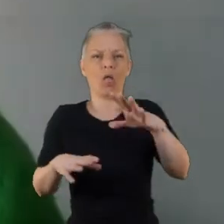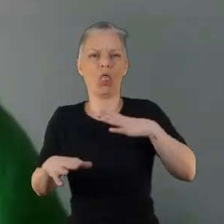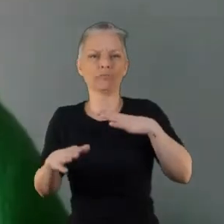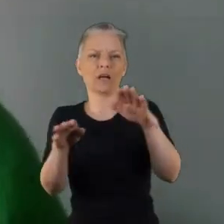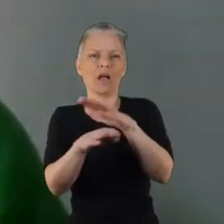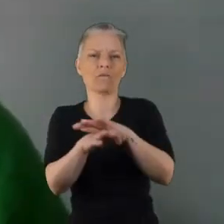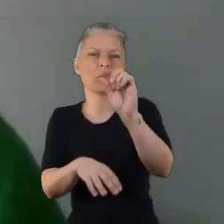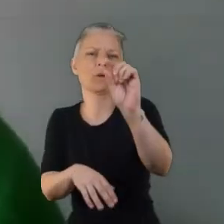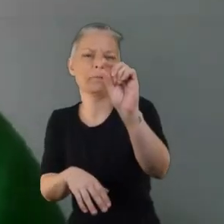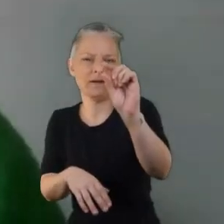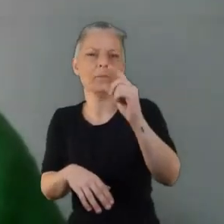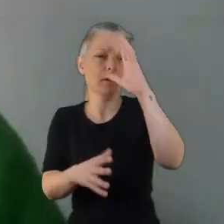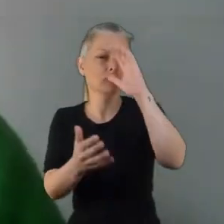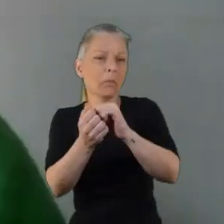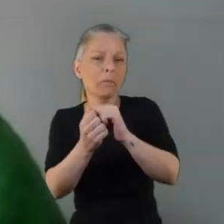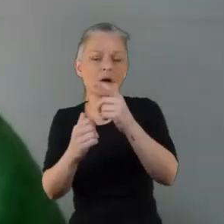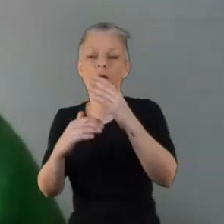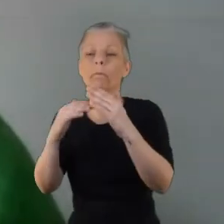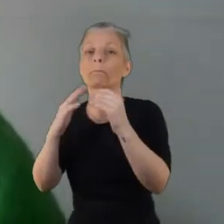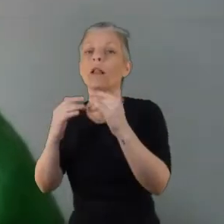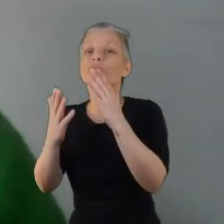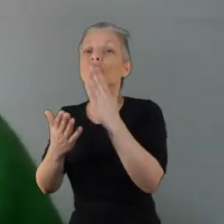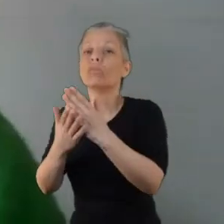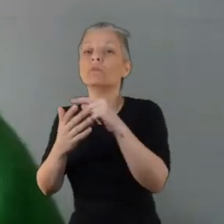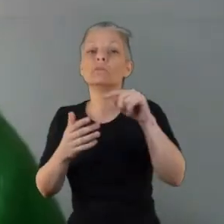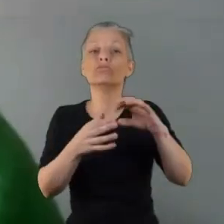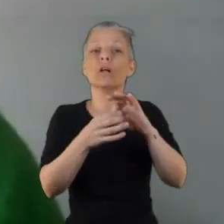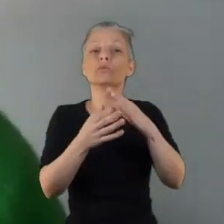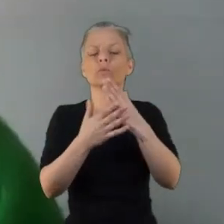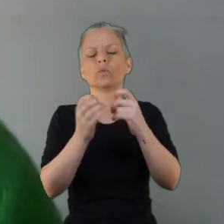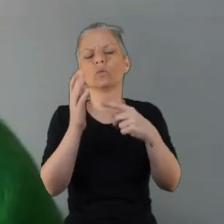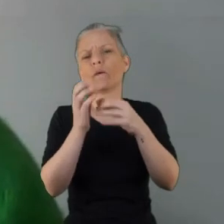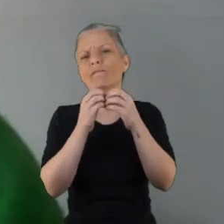remember that building trusts and relationships is one of the most valuable resources that